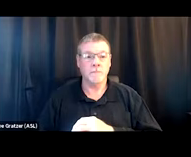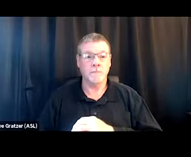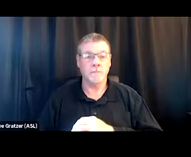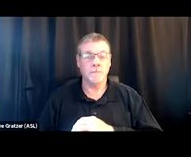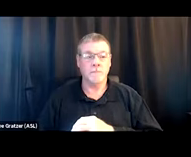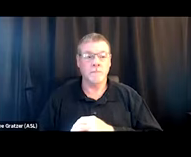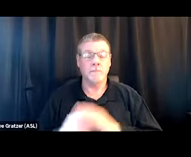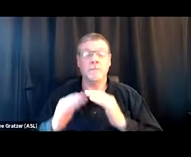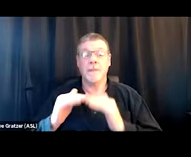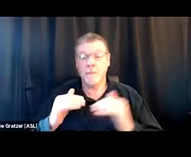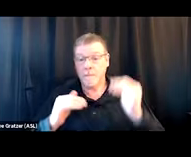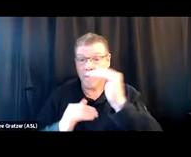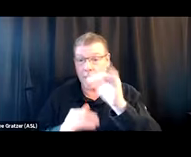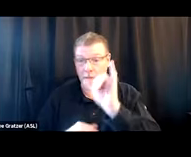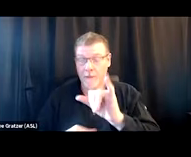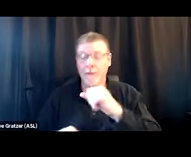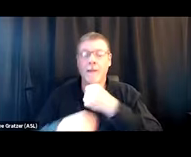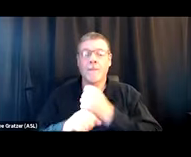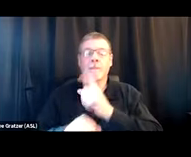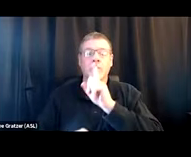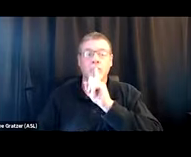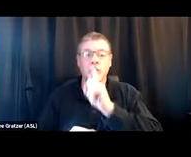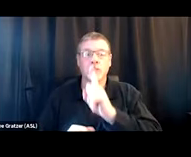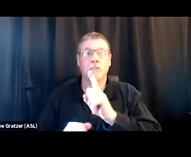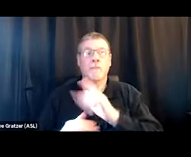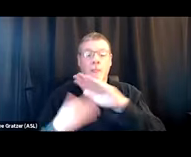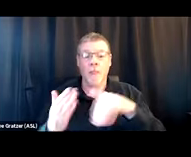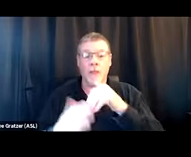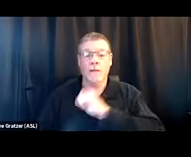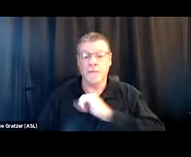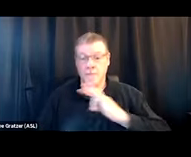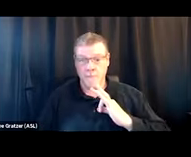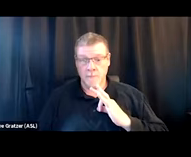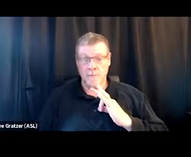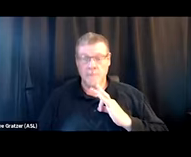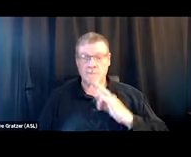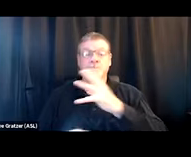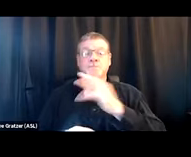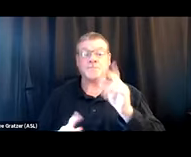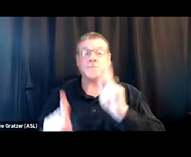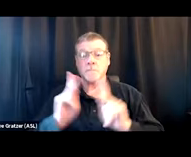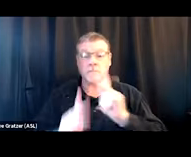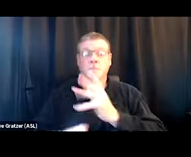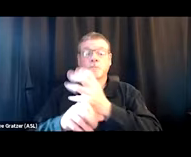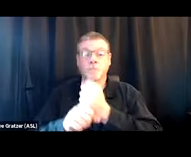Beyond that, making sure all staff and the people receiving your services are trained in overdose prevention.